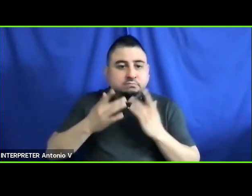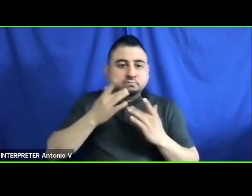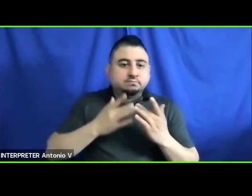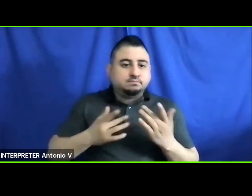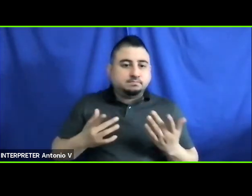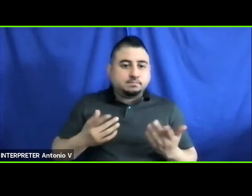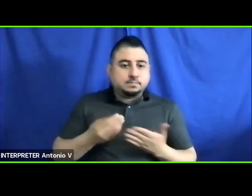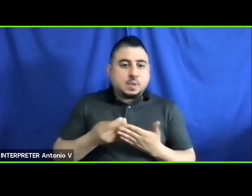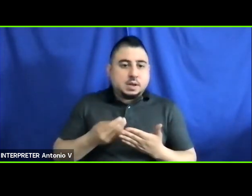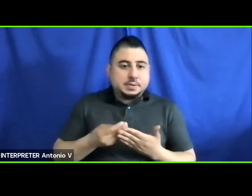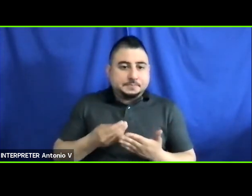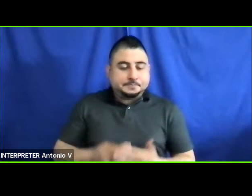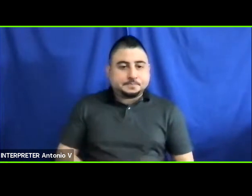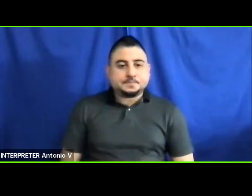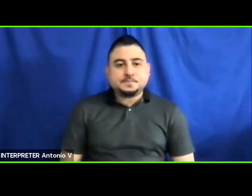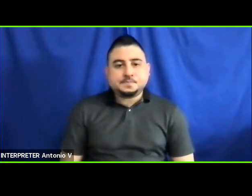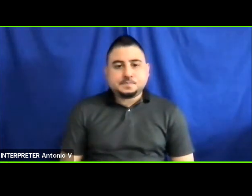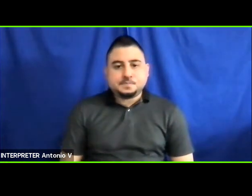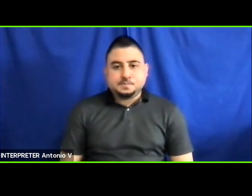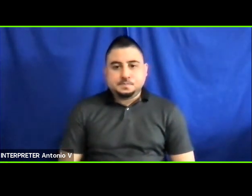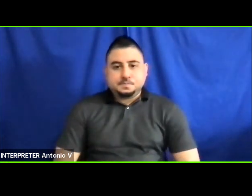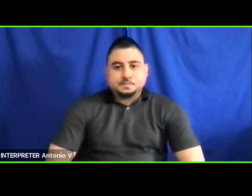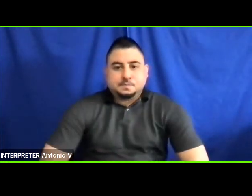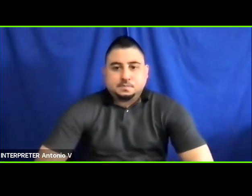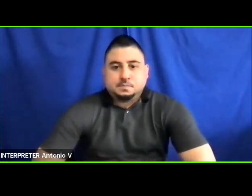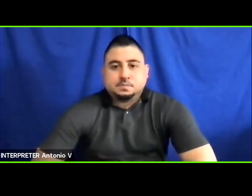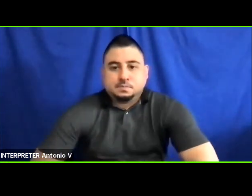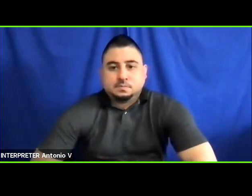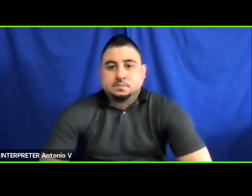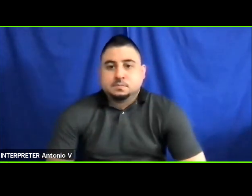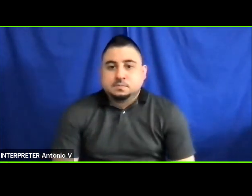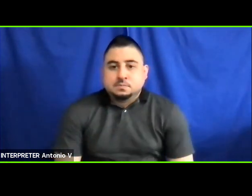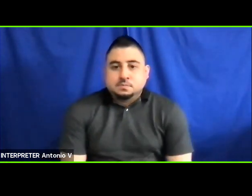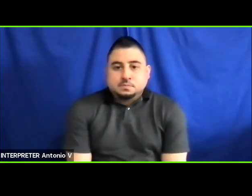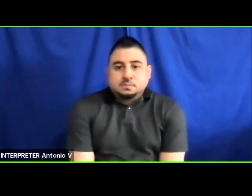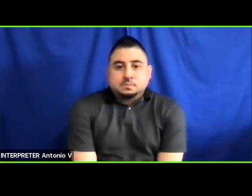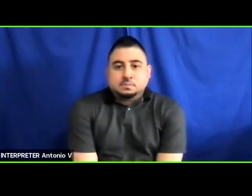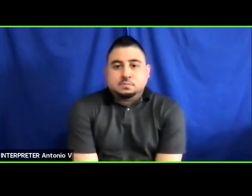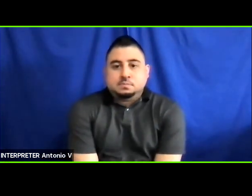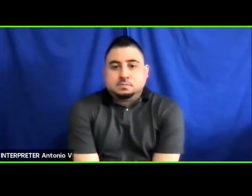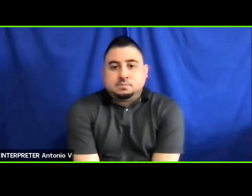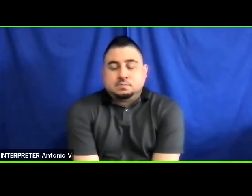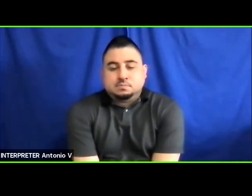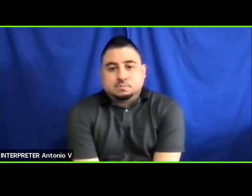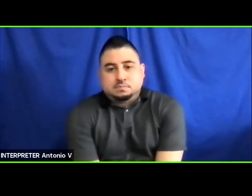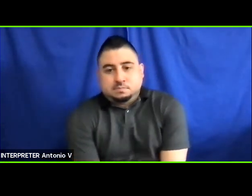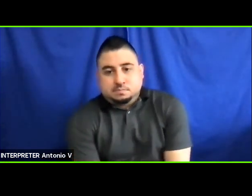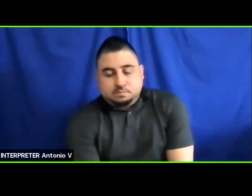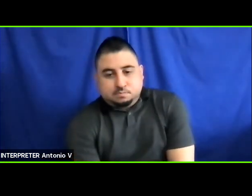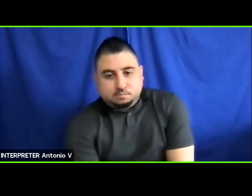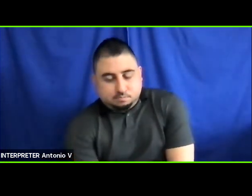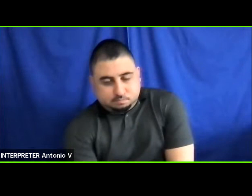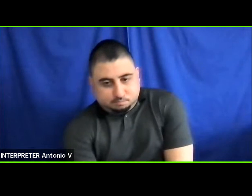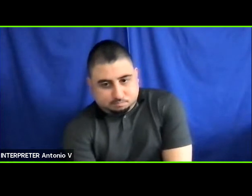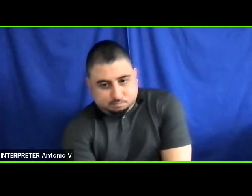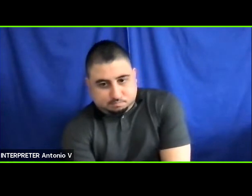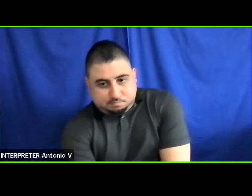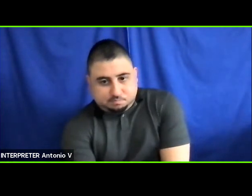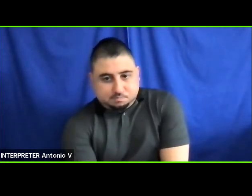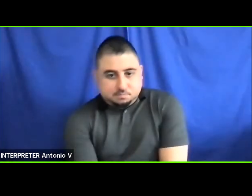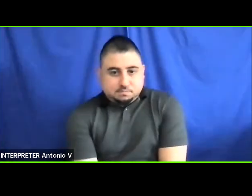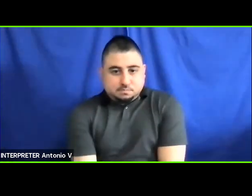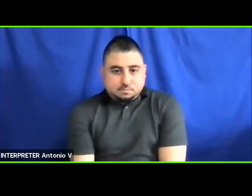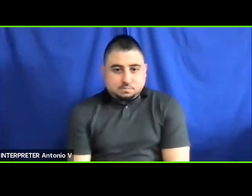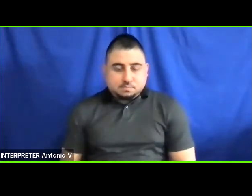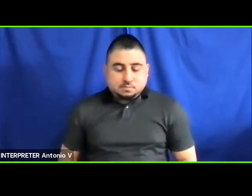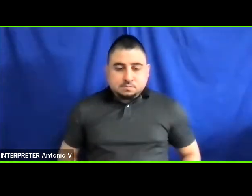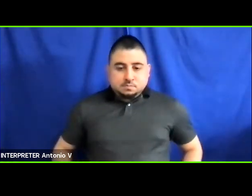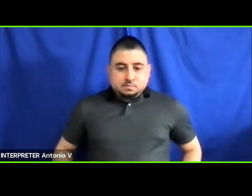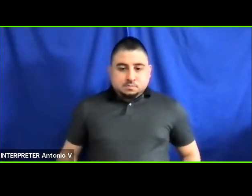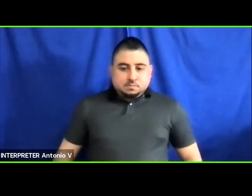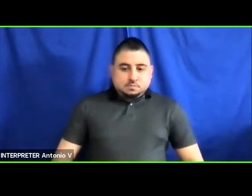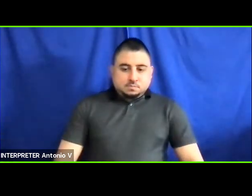Well, as far as the other disabilities beside mobility disabilities.